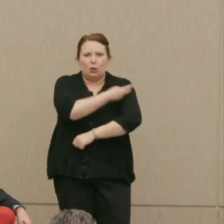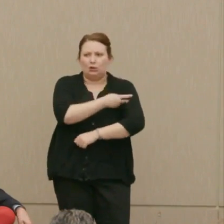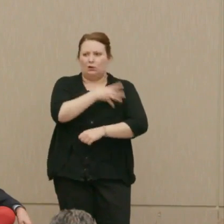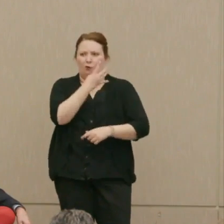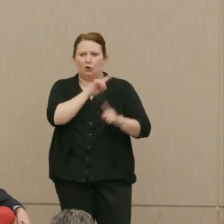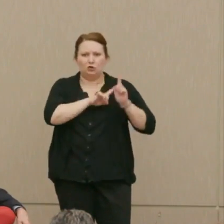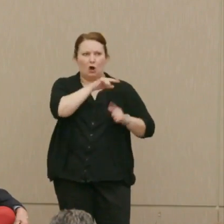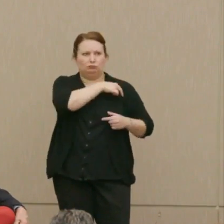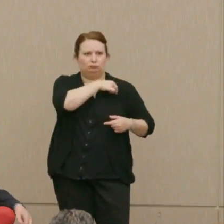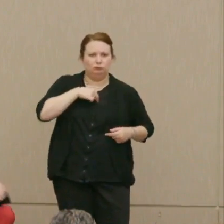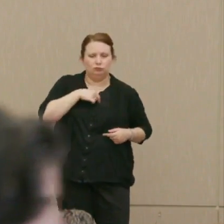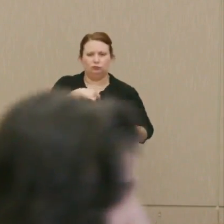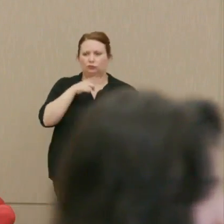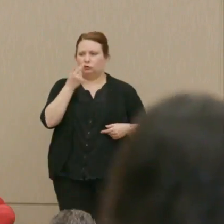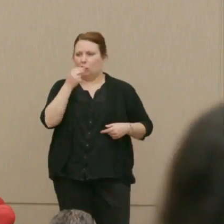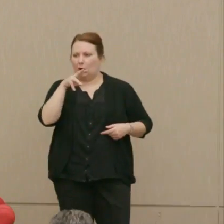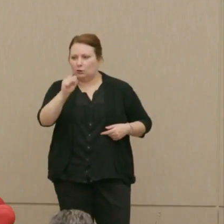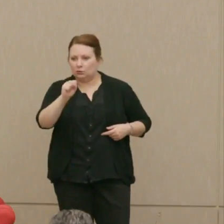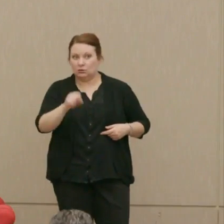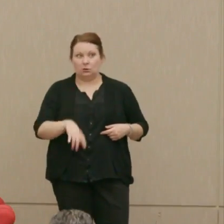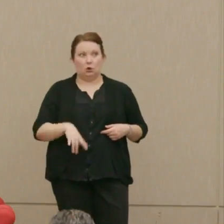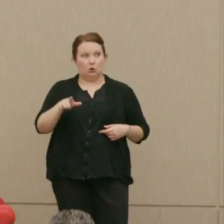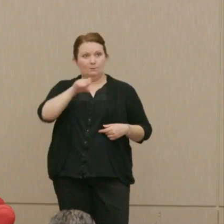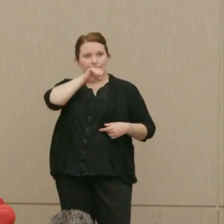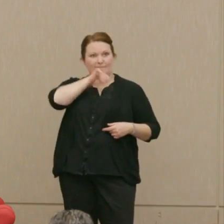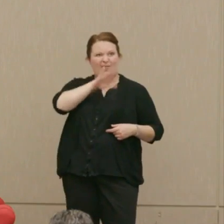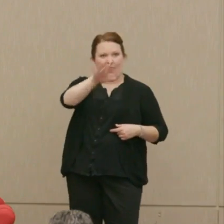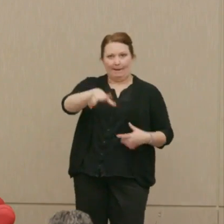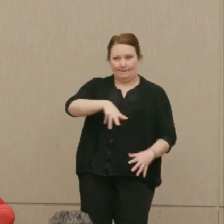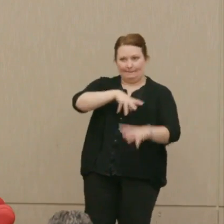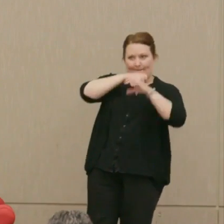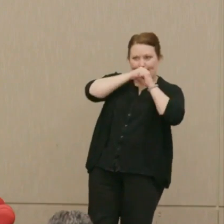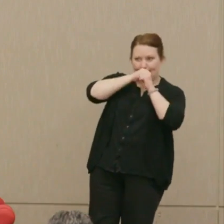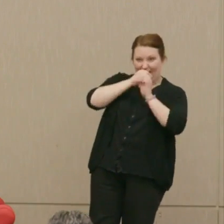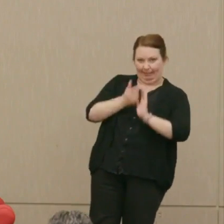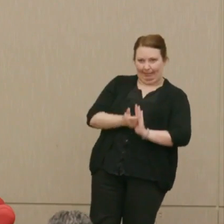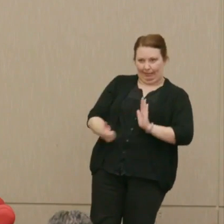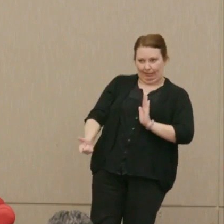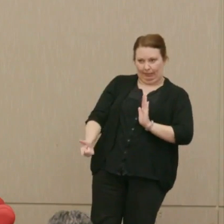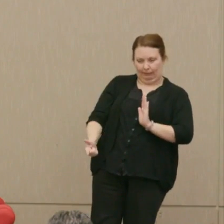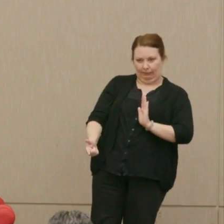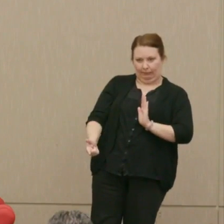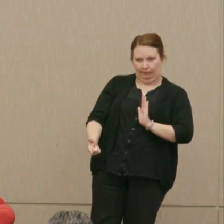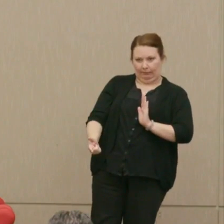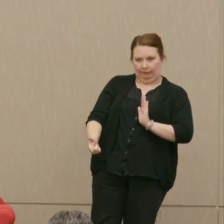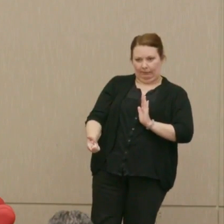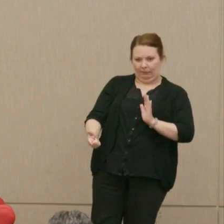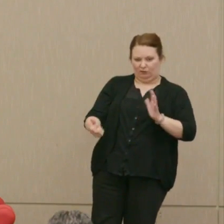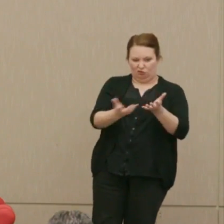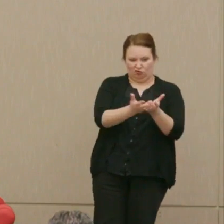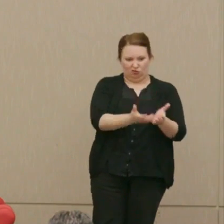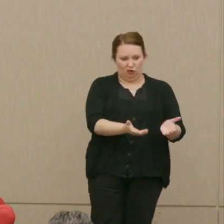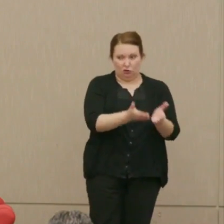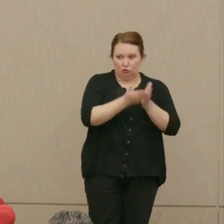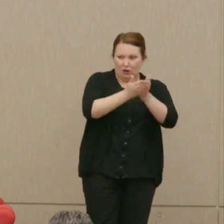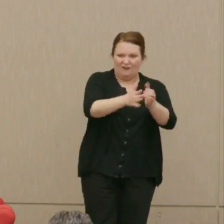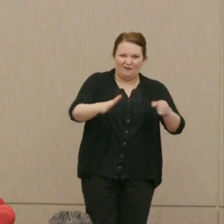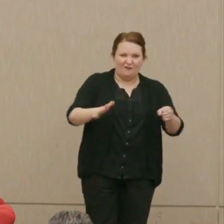Not only do you expose their concealment illegally, of a ship full of nuclear warheads off the